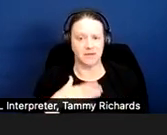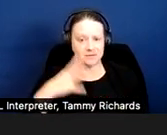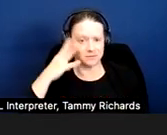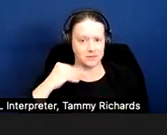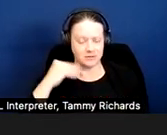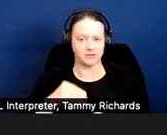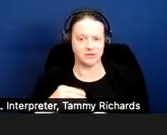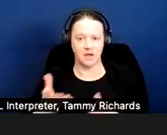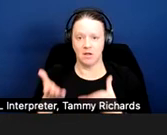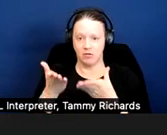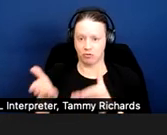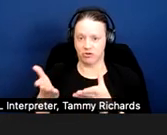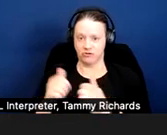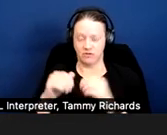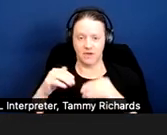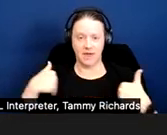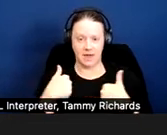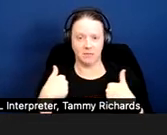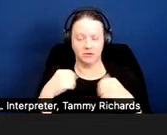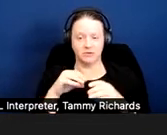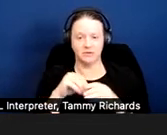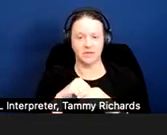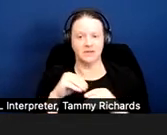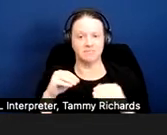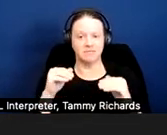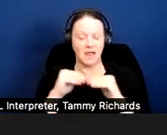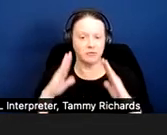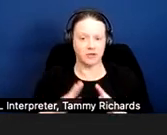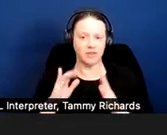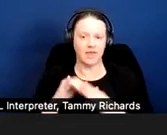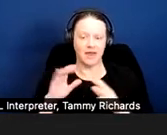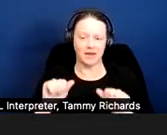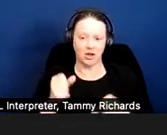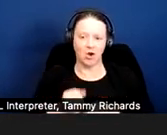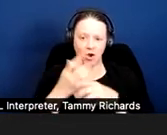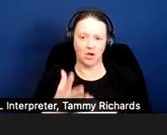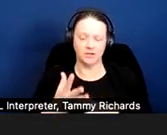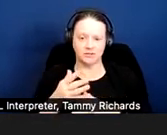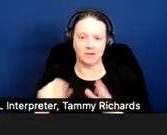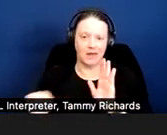animals in housing is a frequent cause of adverse housing actions, including eviction.